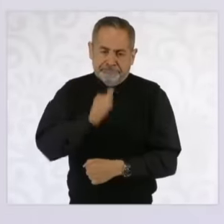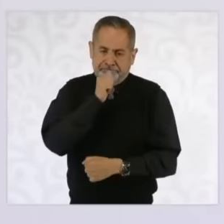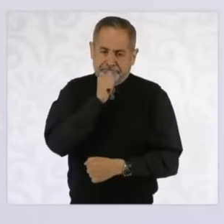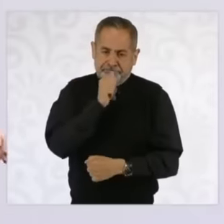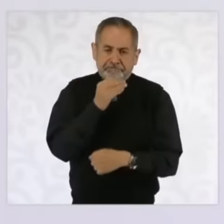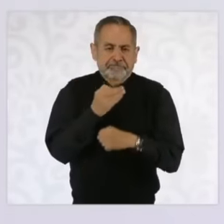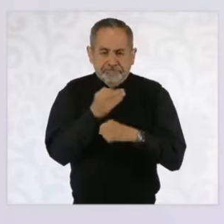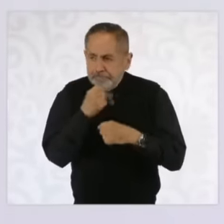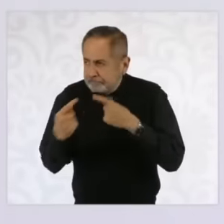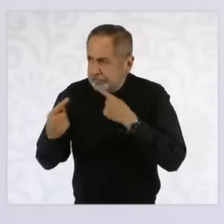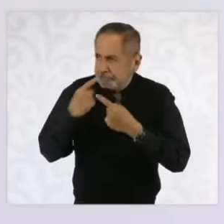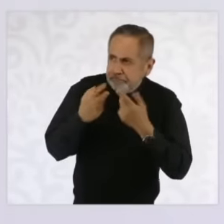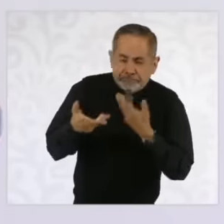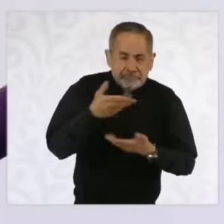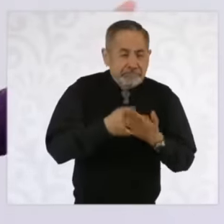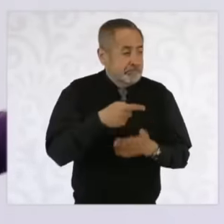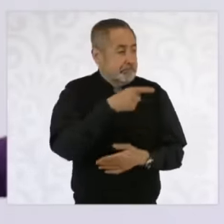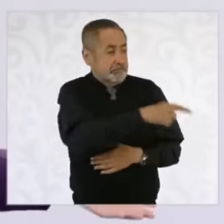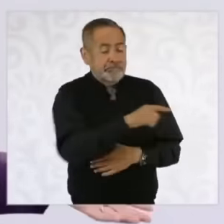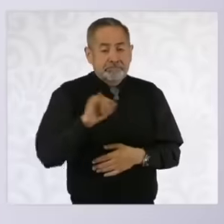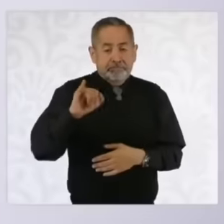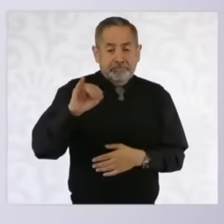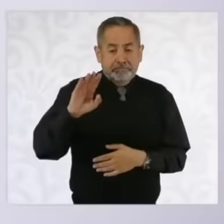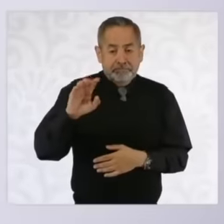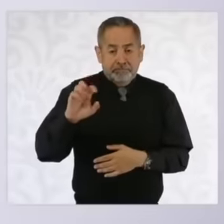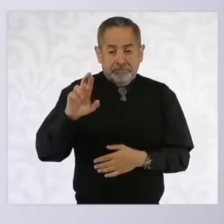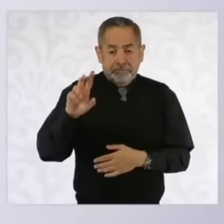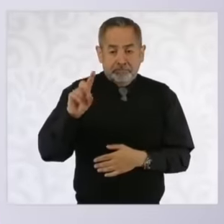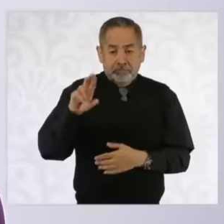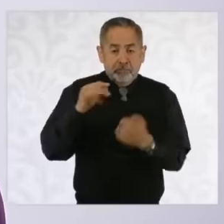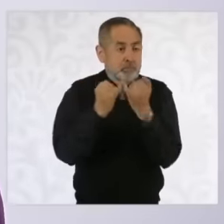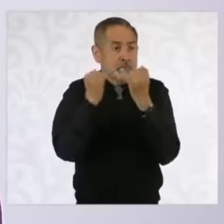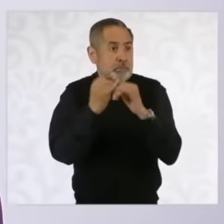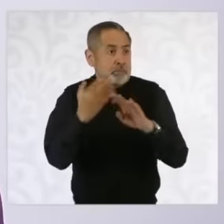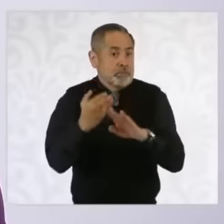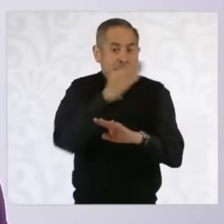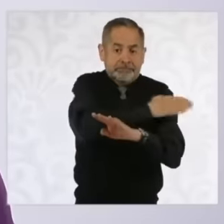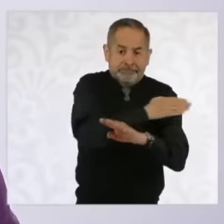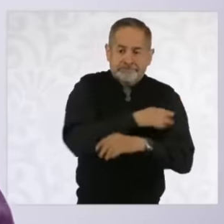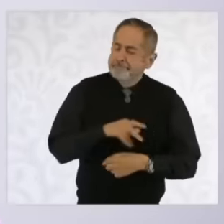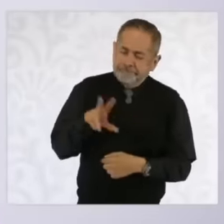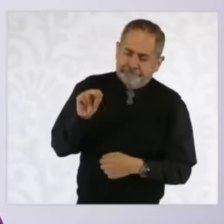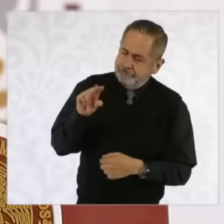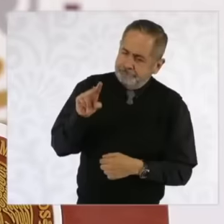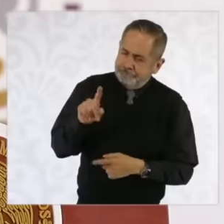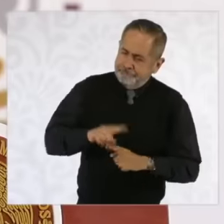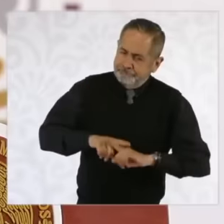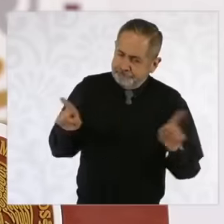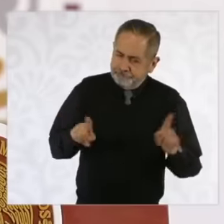idea of K iberdrola comes in as it came in before, because there is not necessarily going to be room